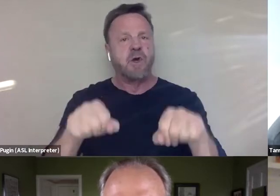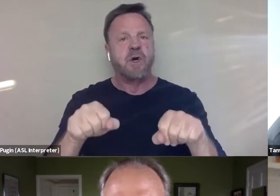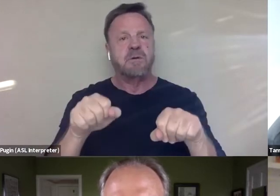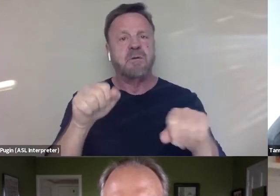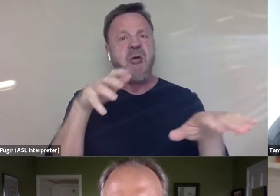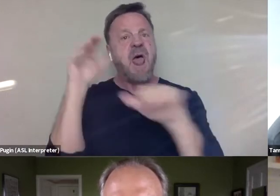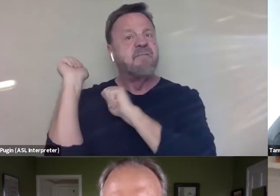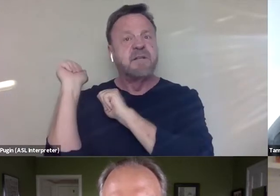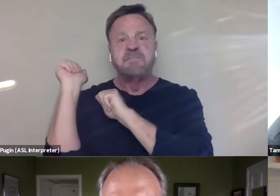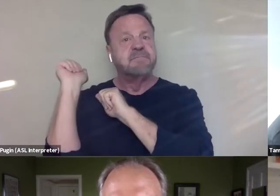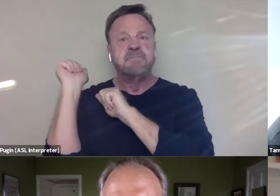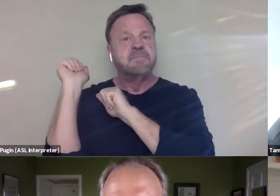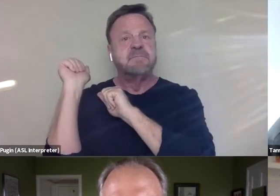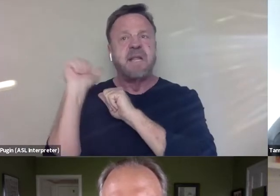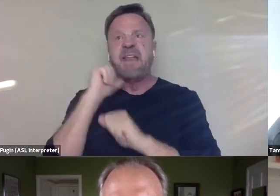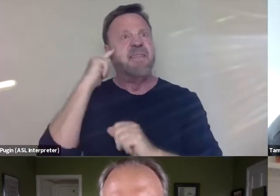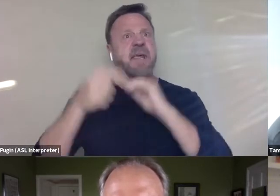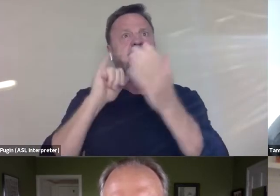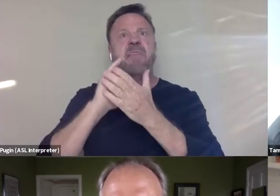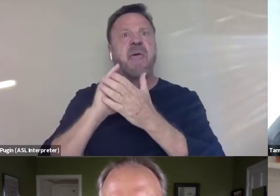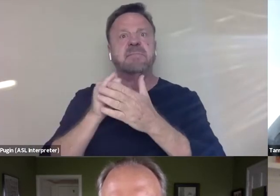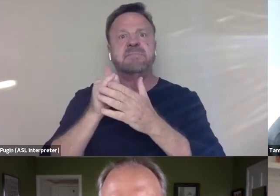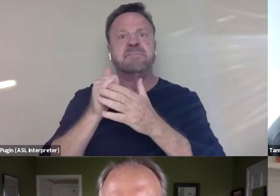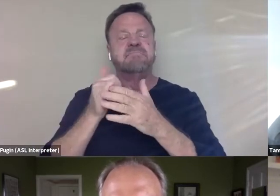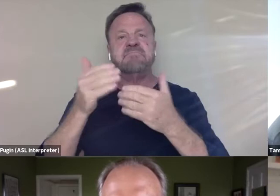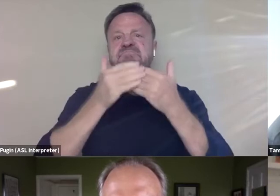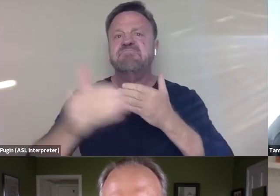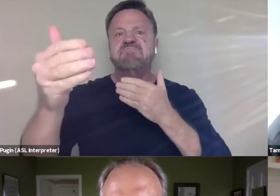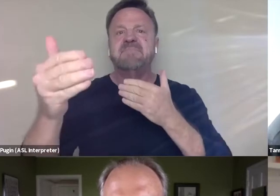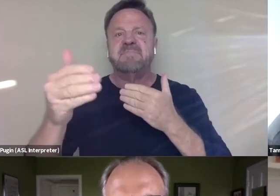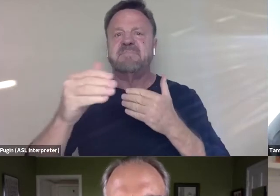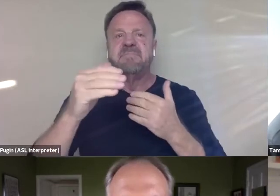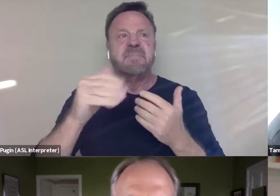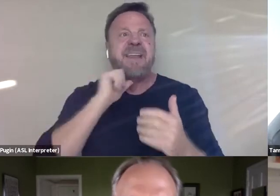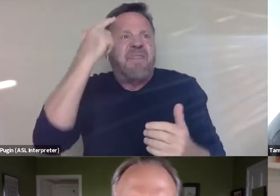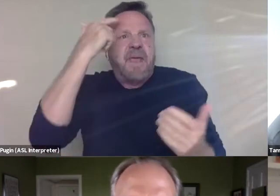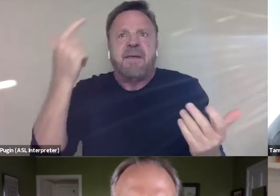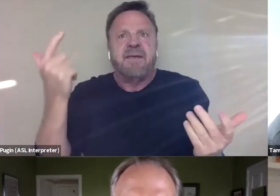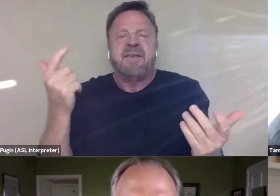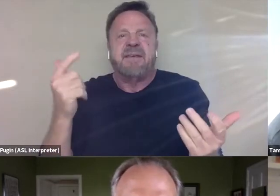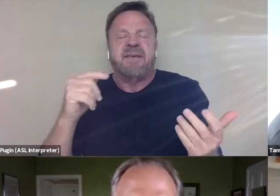And I didn't think about it anymore. I didn't think about it at all. I didn't even see it until like a month